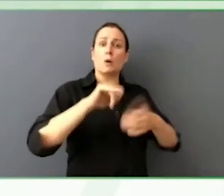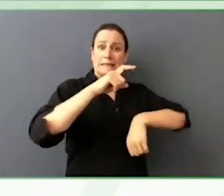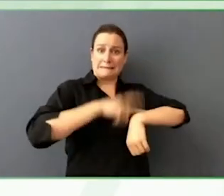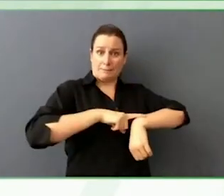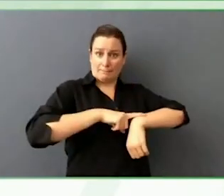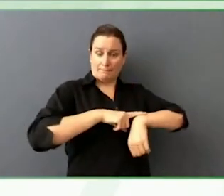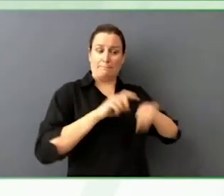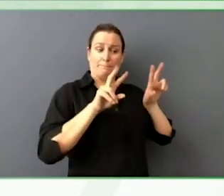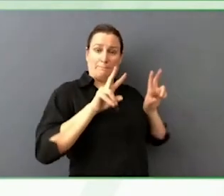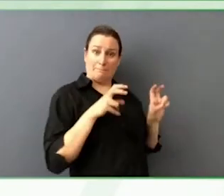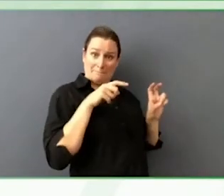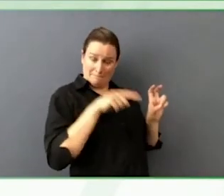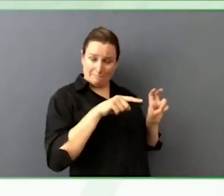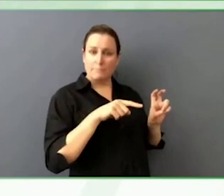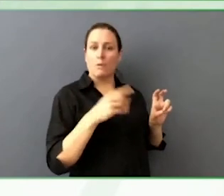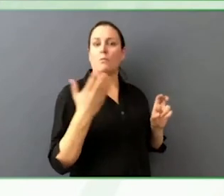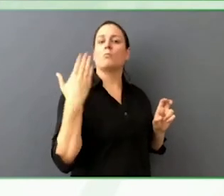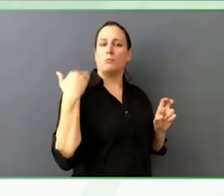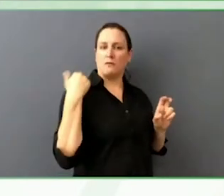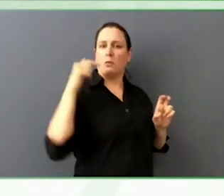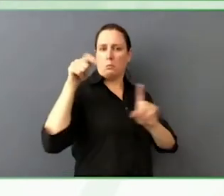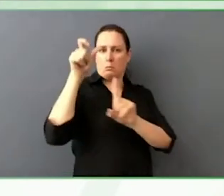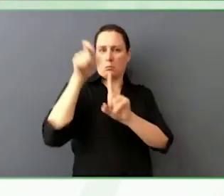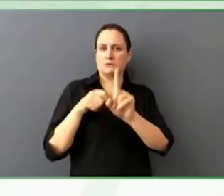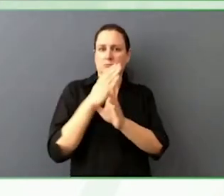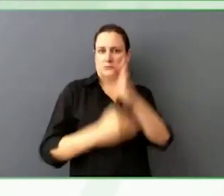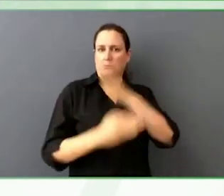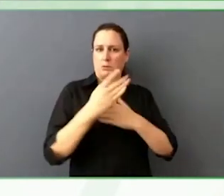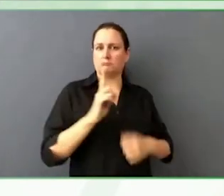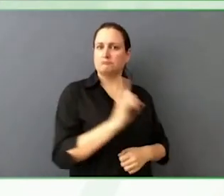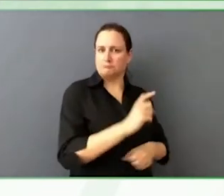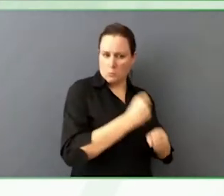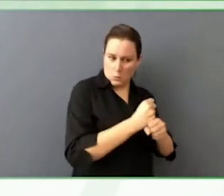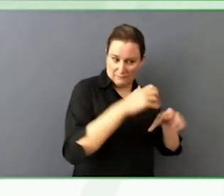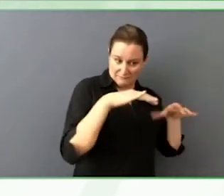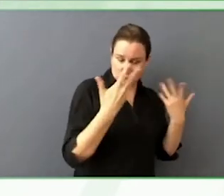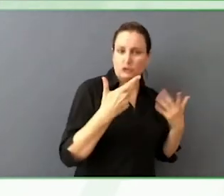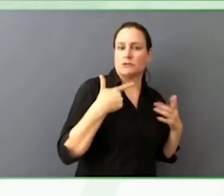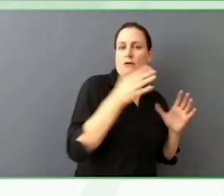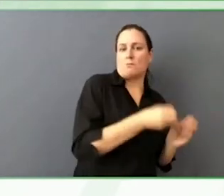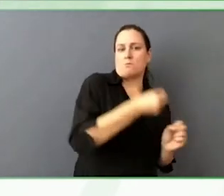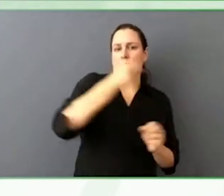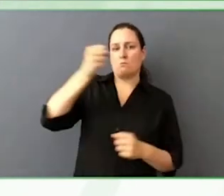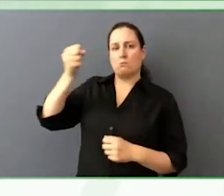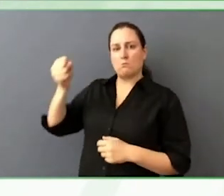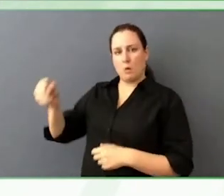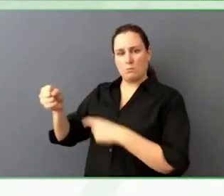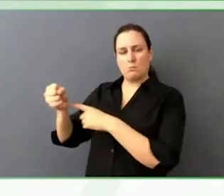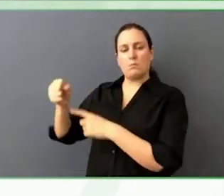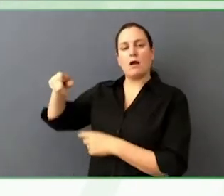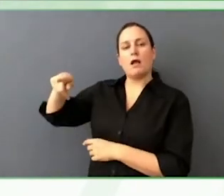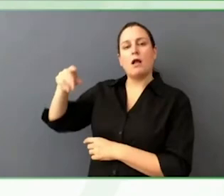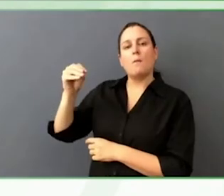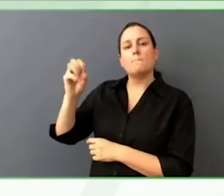in media, they get accessibility right, we are on the bright track,